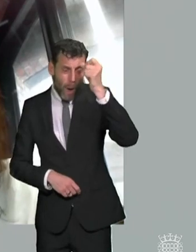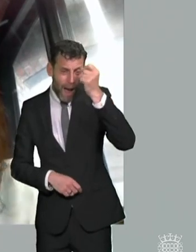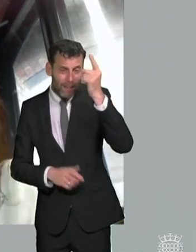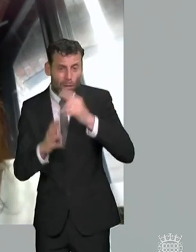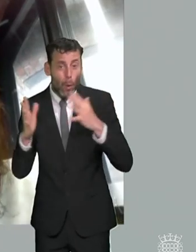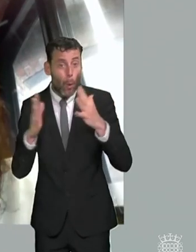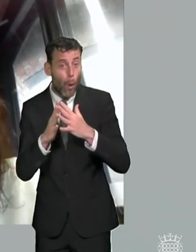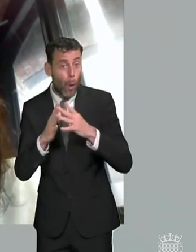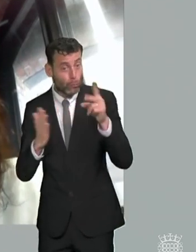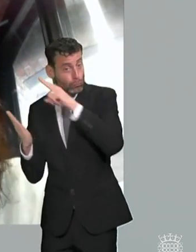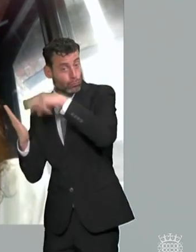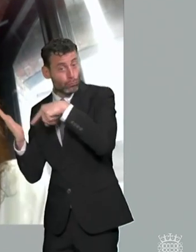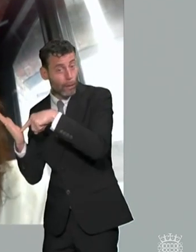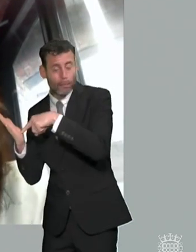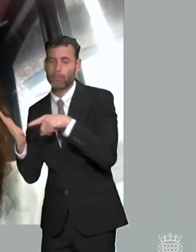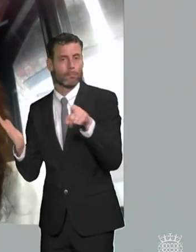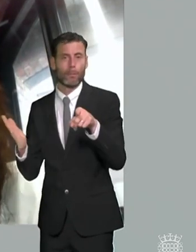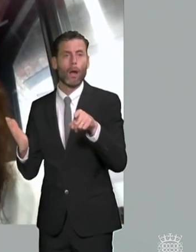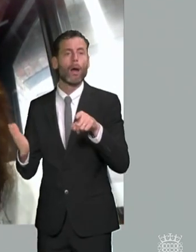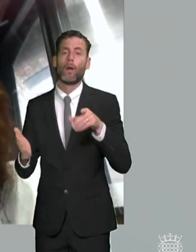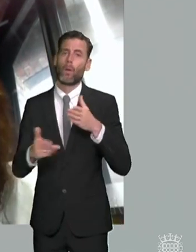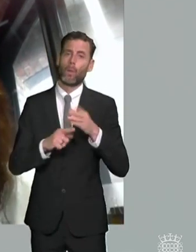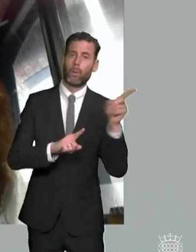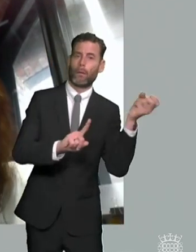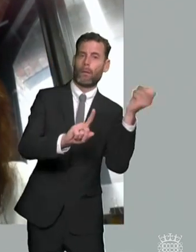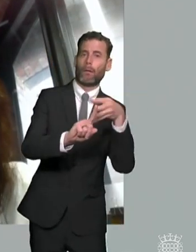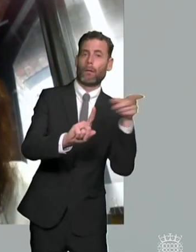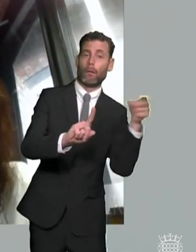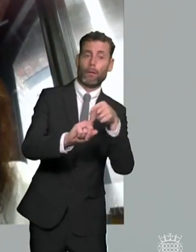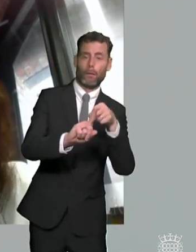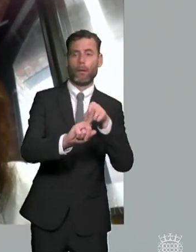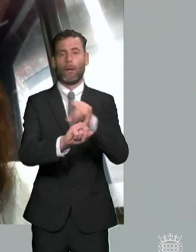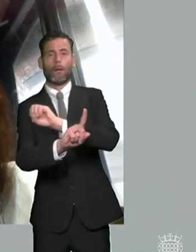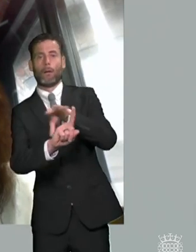the law and and that does you know that creates a real issue because it's the law according to a